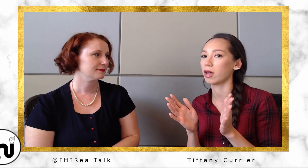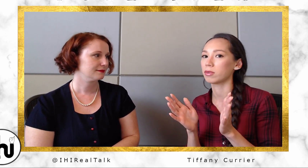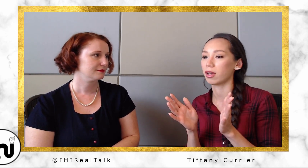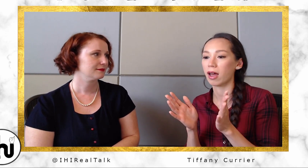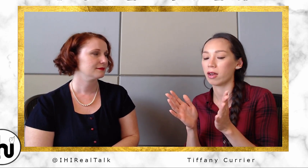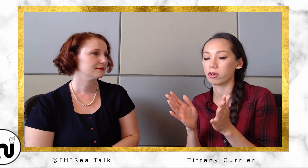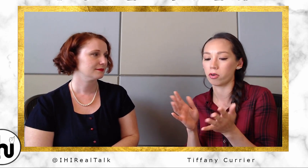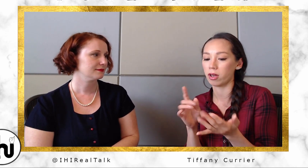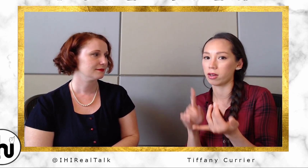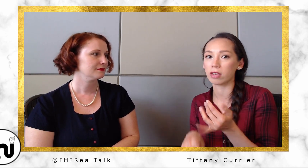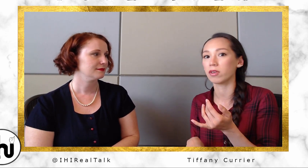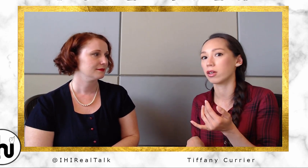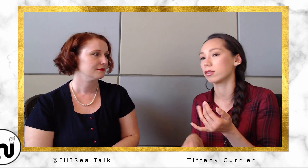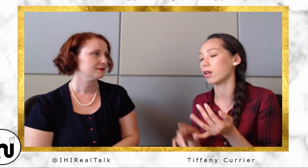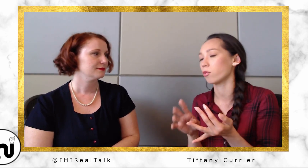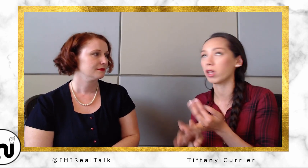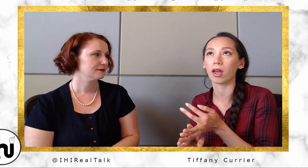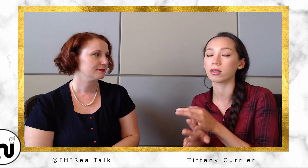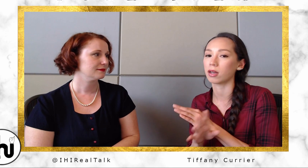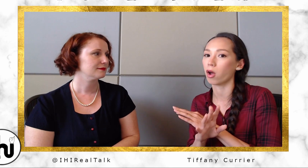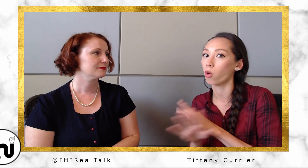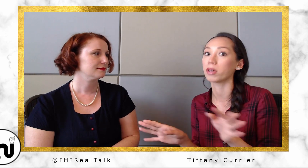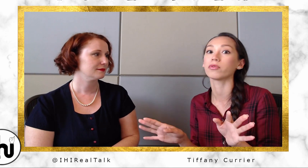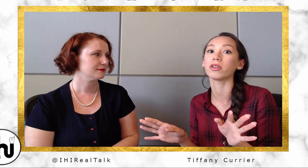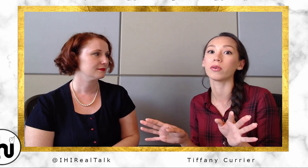that I had, you know. I had evenings and weekends, and I always filled it with